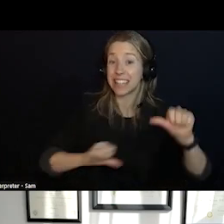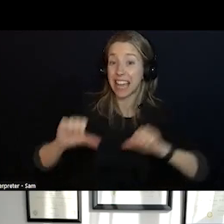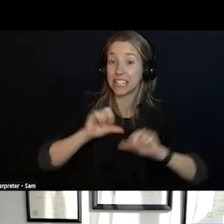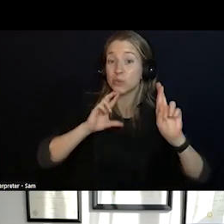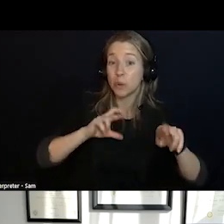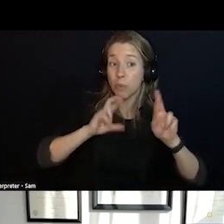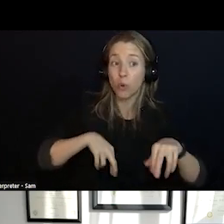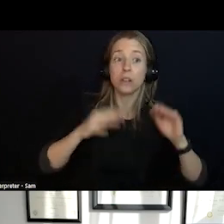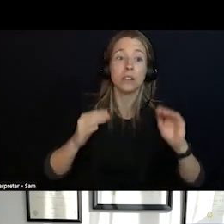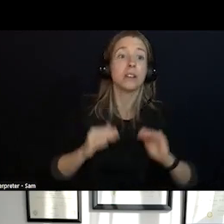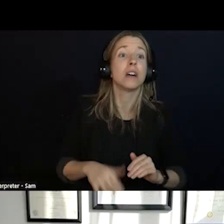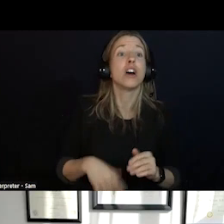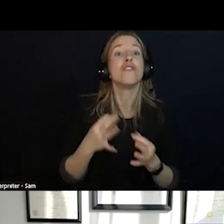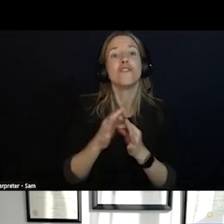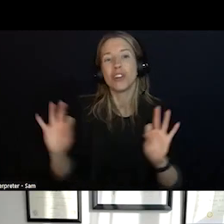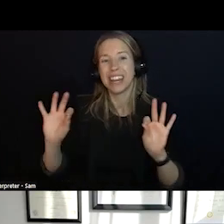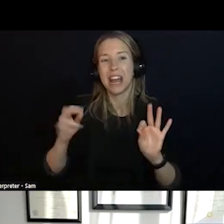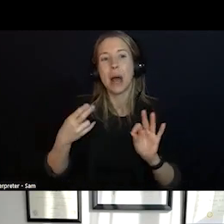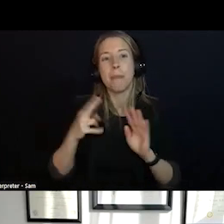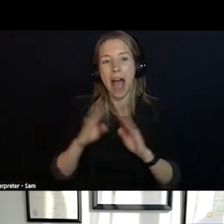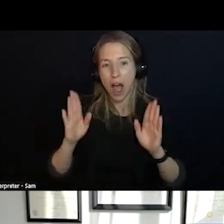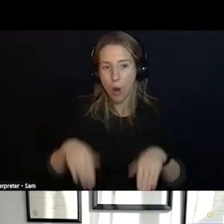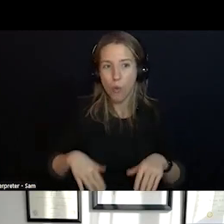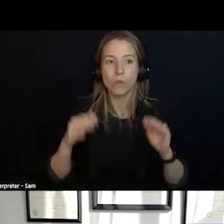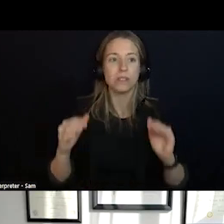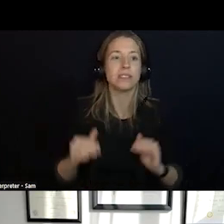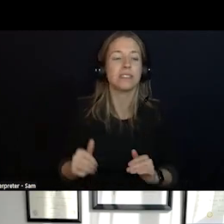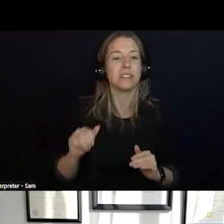FREEDOM HOUSE AND THEN WE WILL TALK SOME ABOUT THE LEGISLATION THAT FOLLOWED.